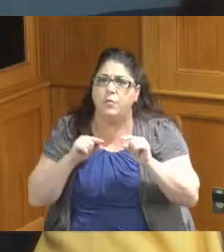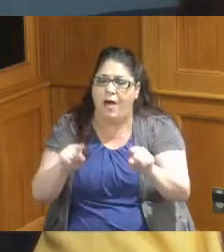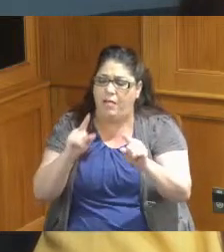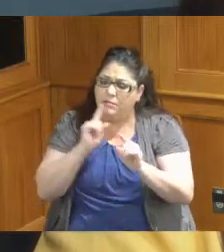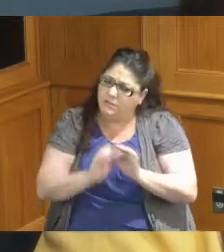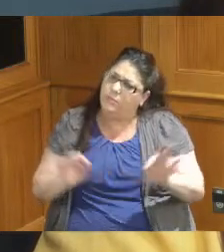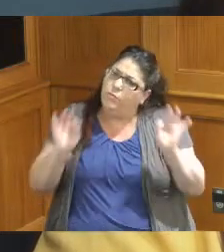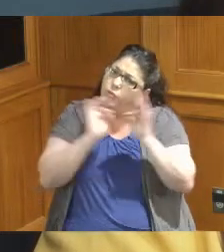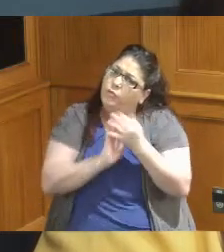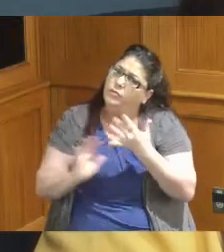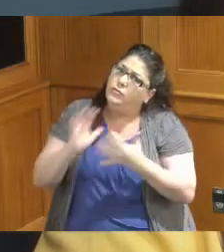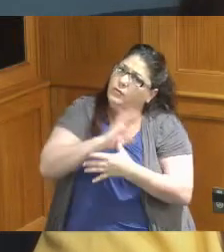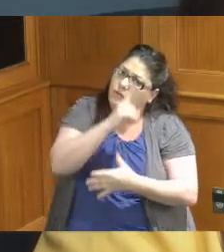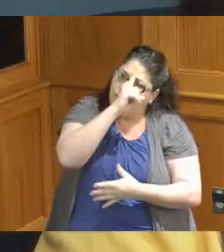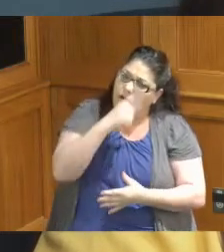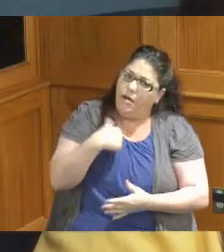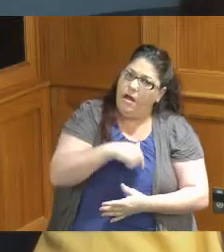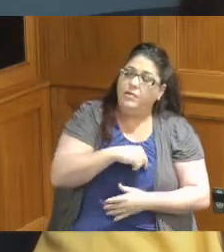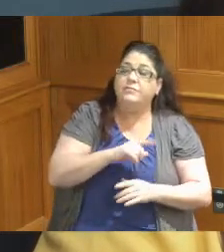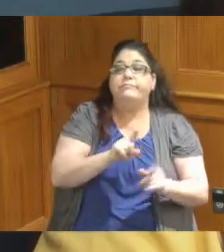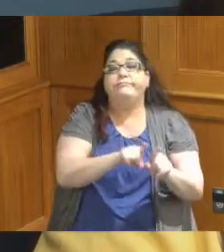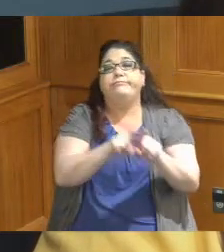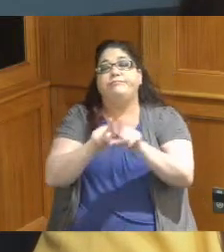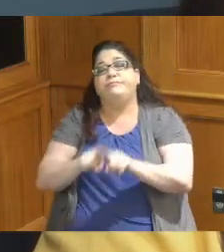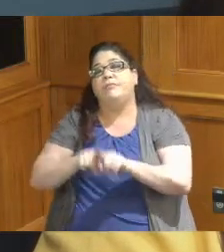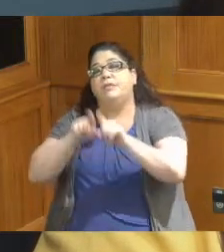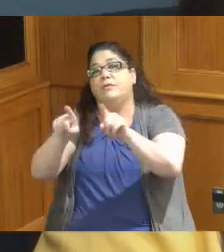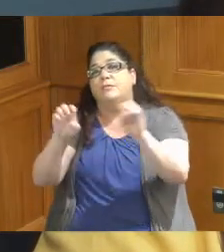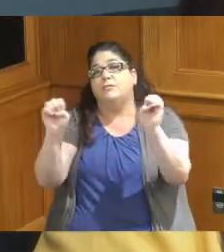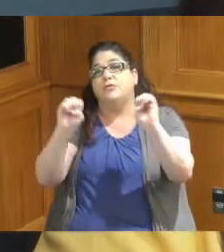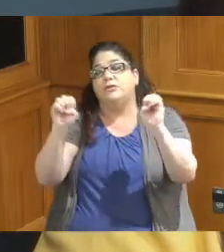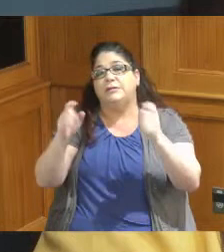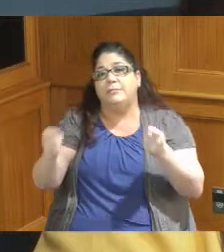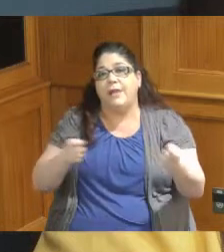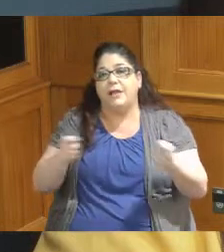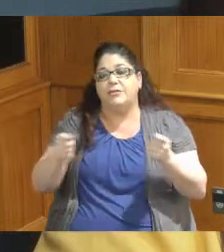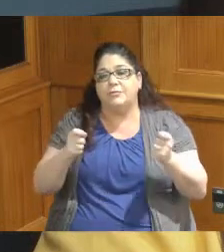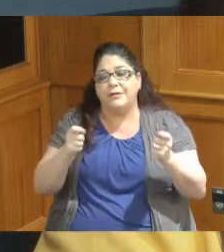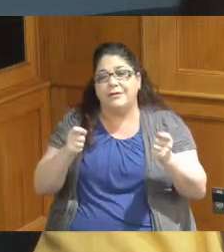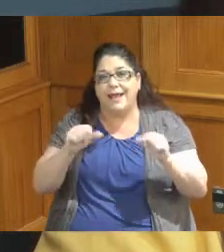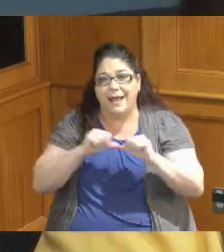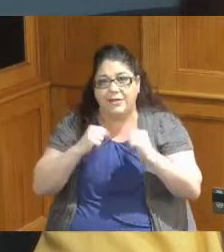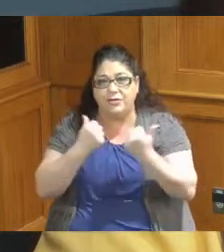I also attended the Emergency Management agency executive committee meeting and we just have the